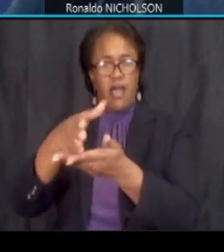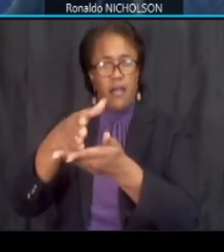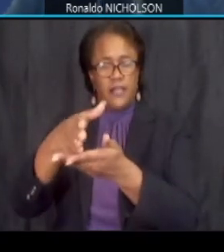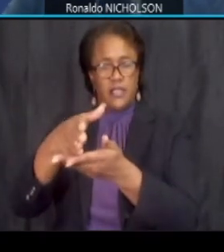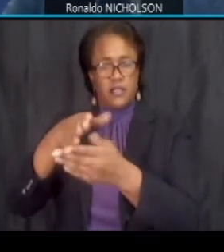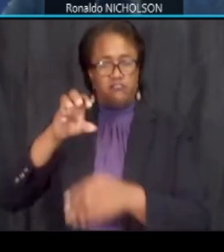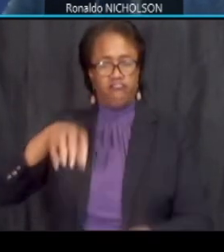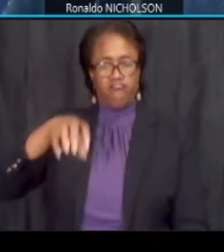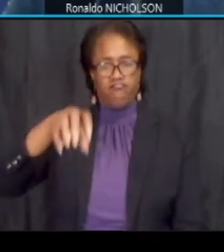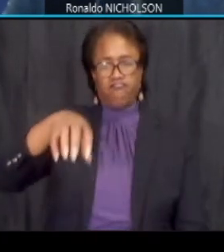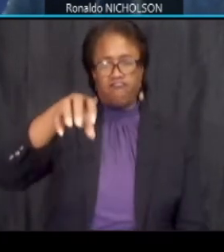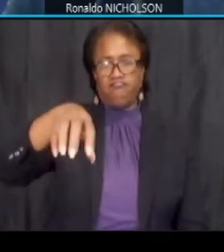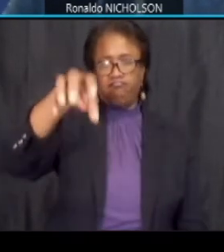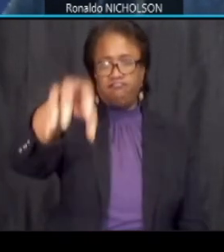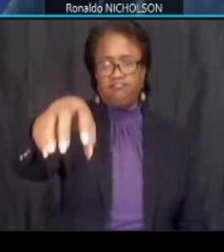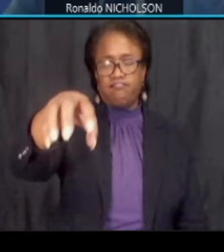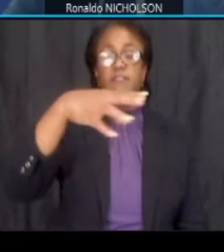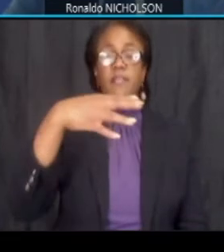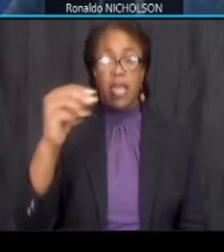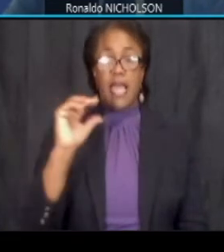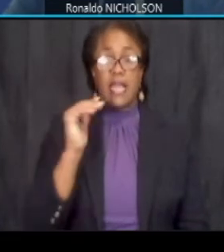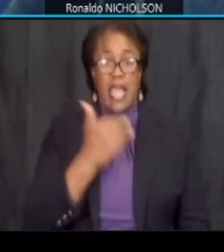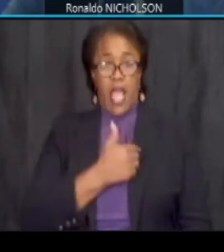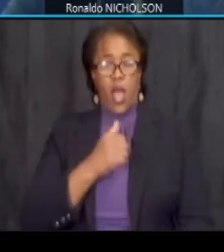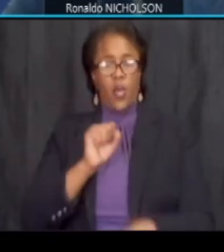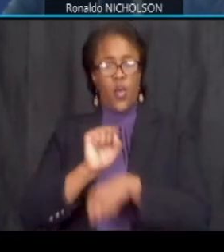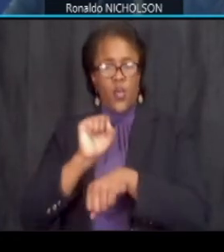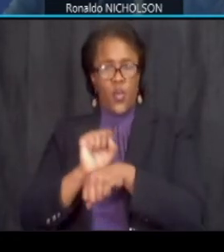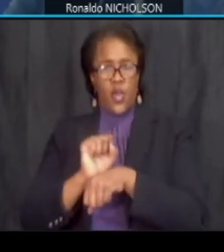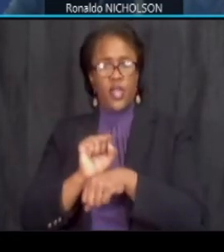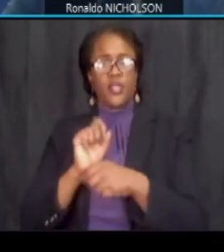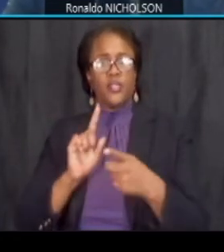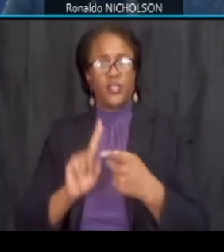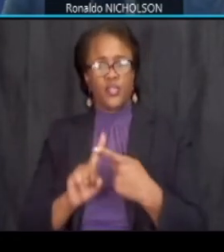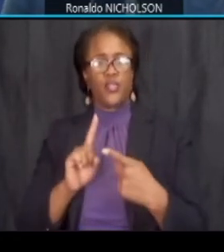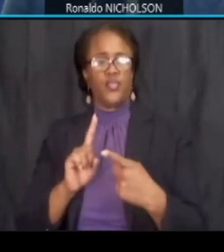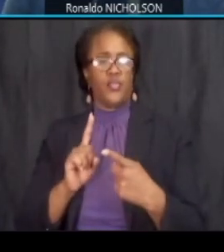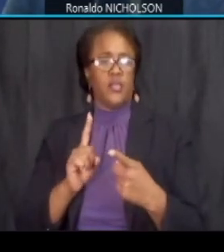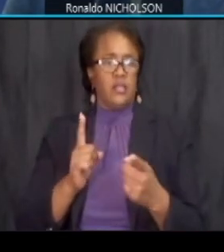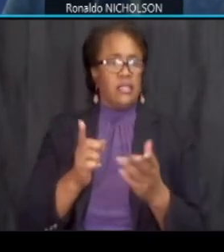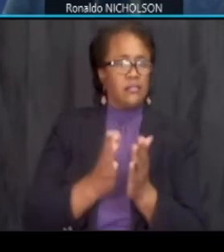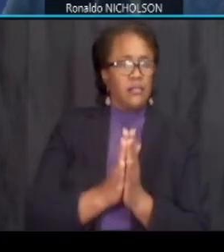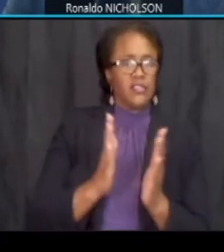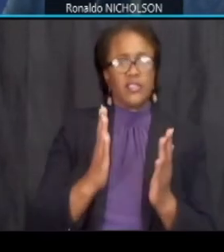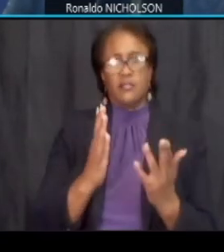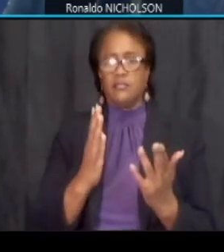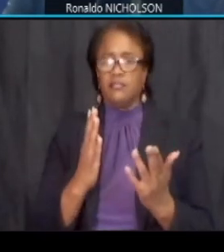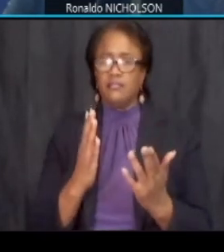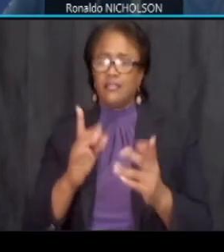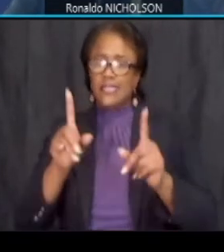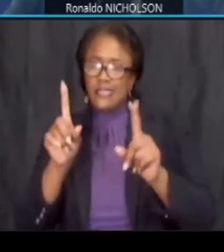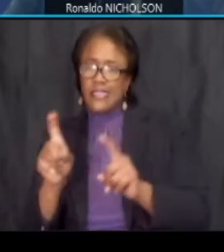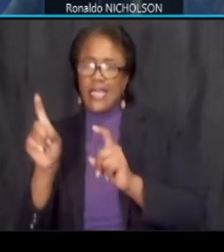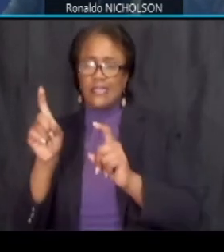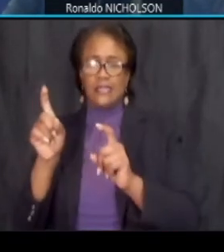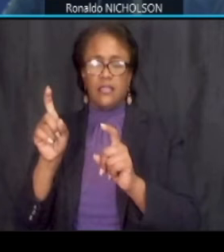and again our efforts to commission test and obtain the the state